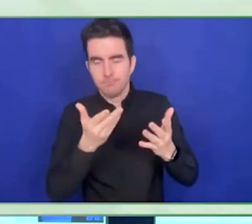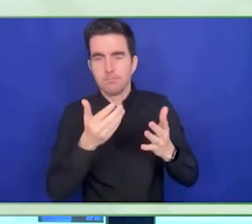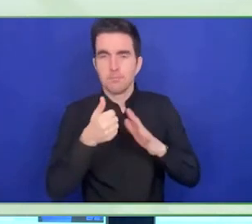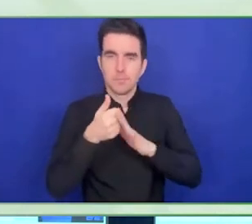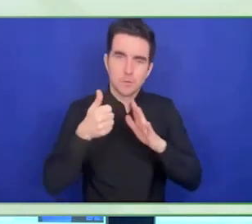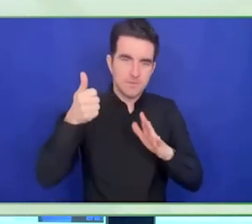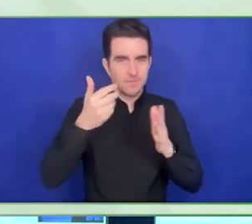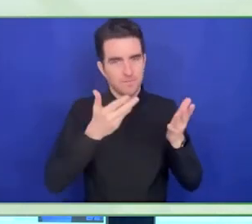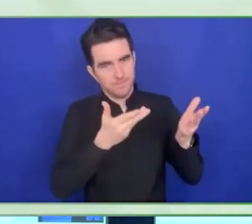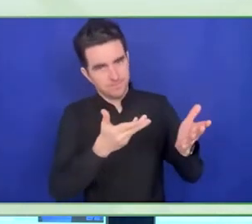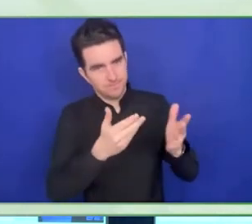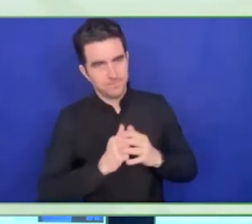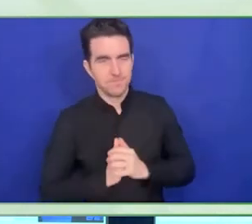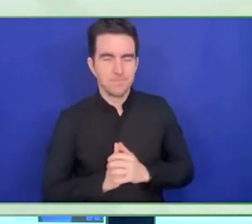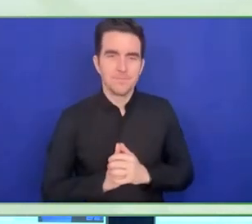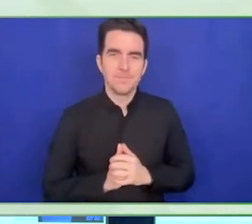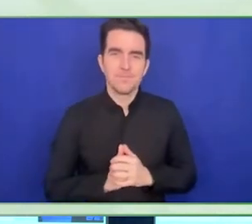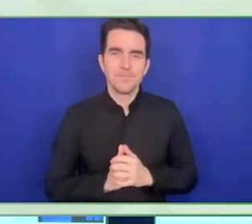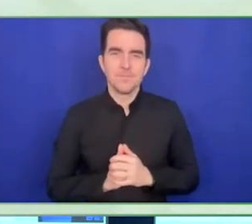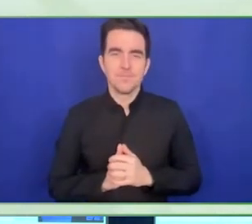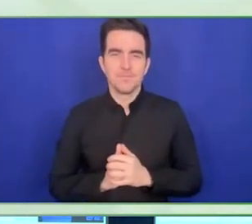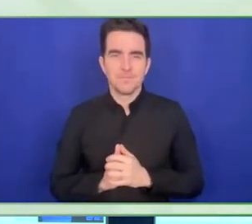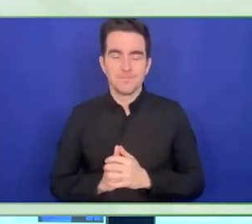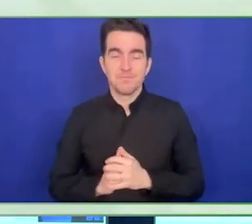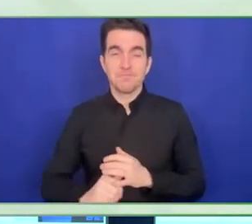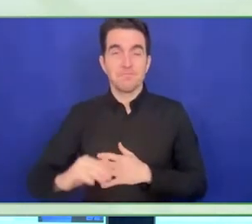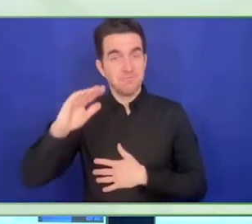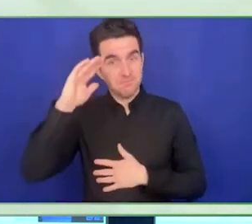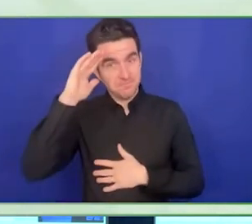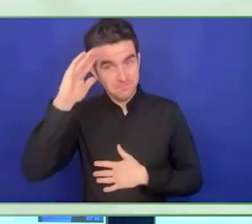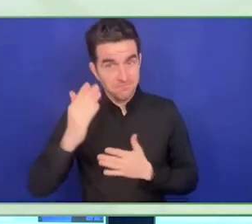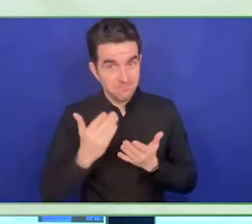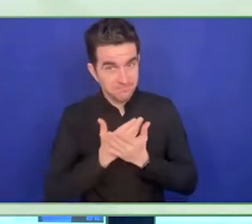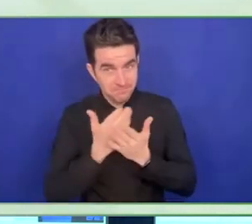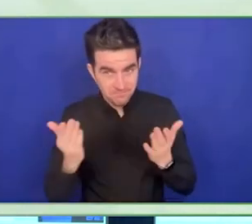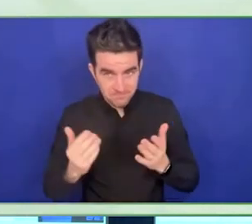director for the international to let inclusion program at the Nippon Foundation.